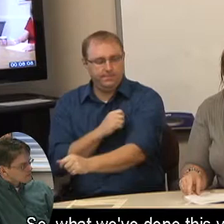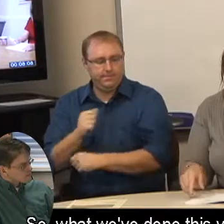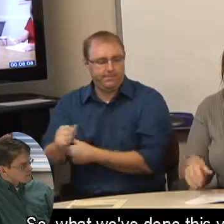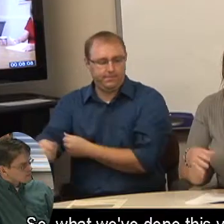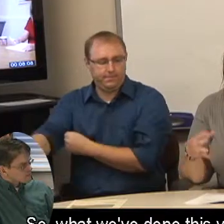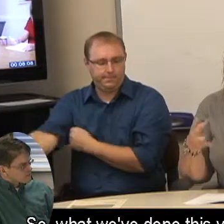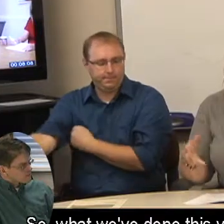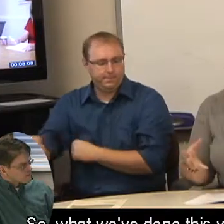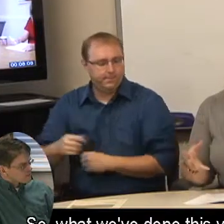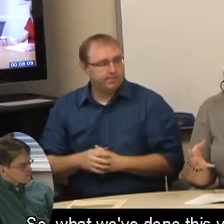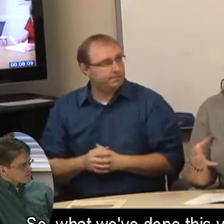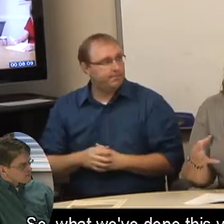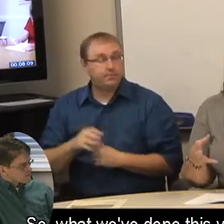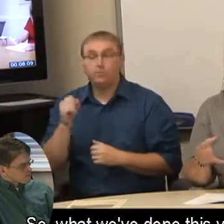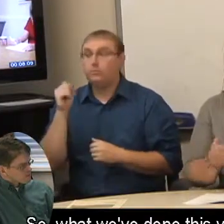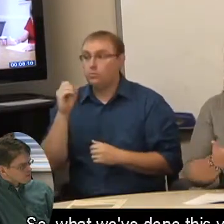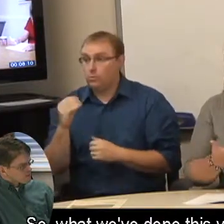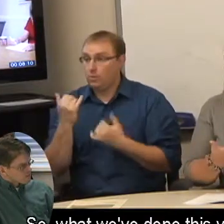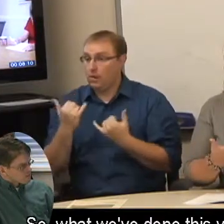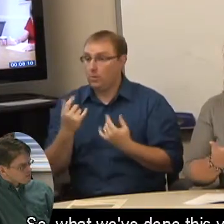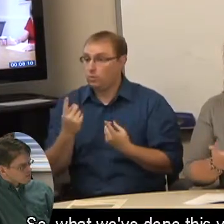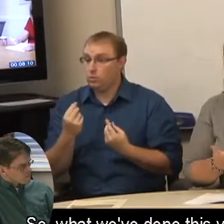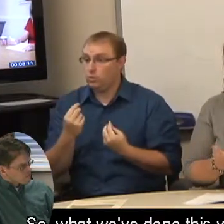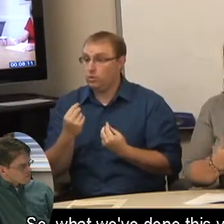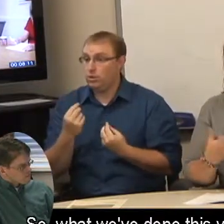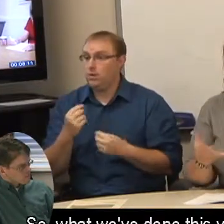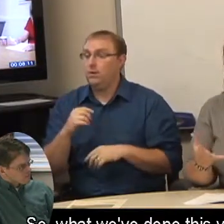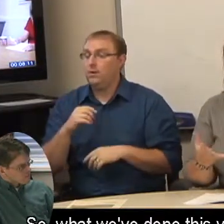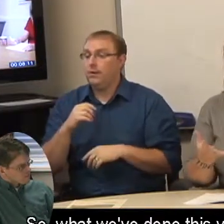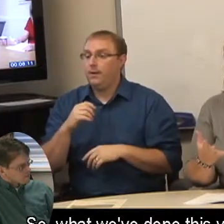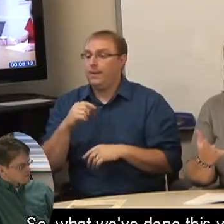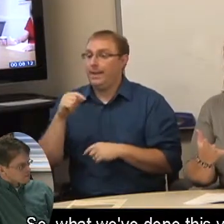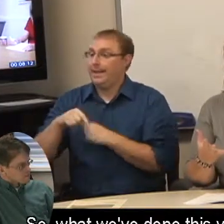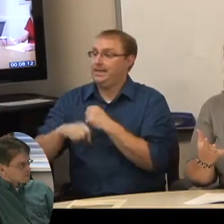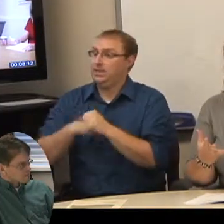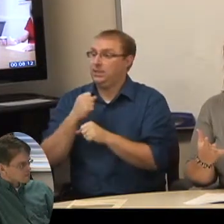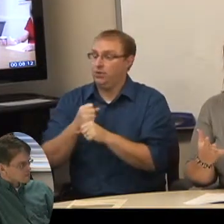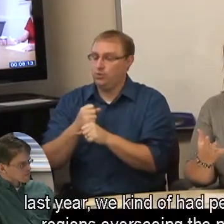So, what we've done this year is, um,